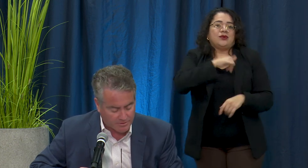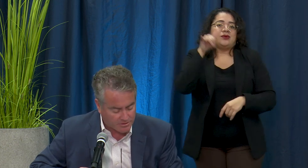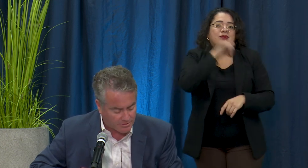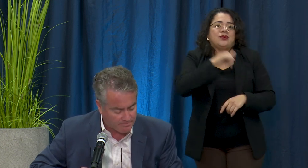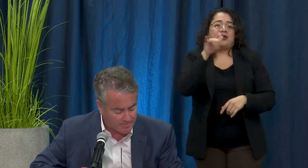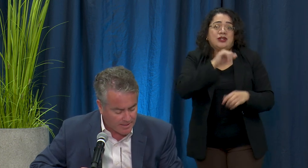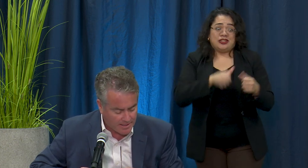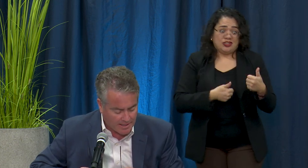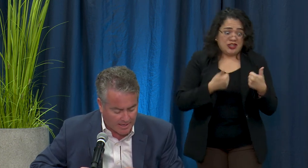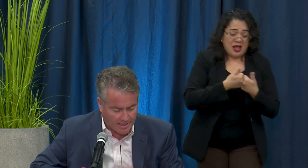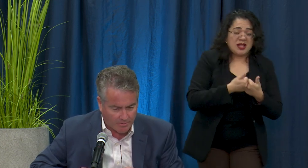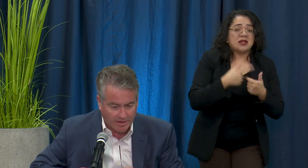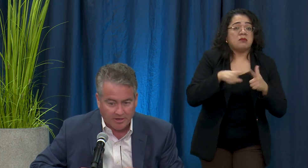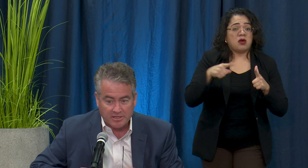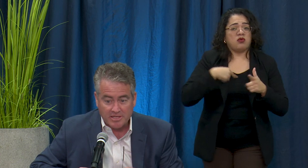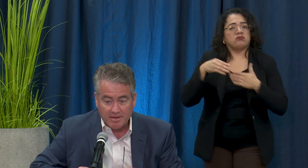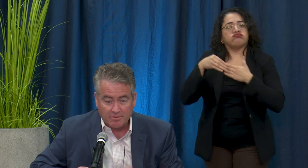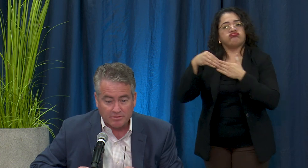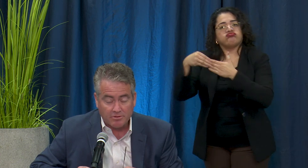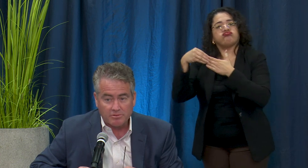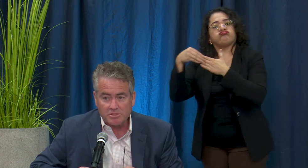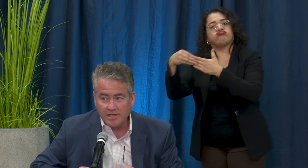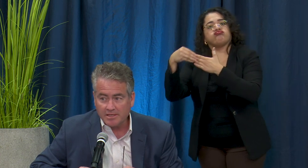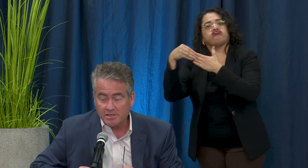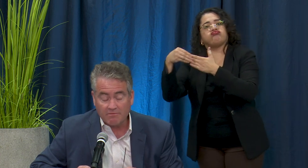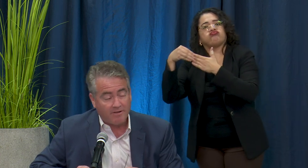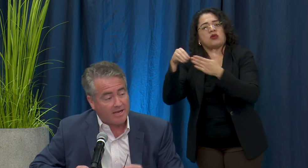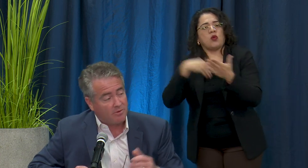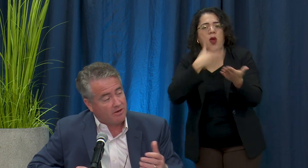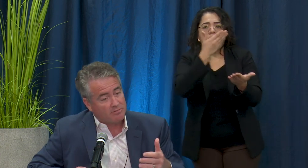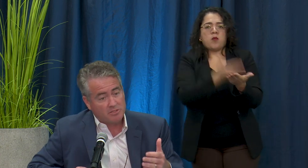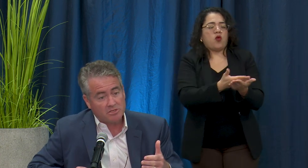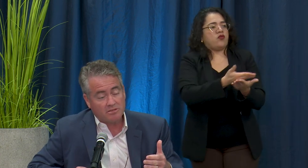sure. We are an example to other states and in fact we are in a position to